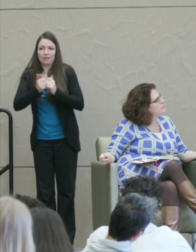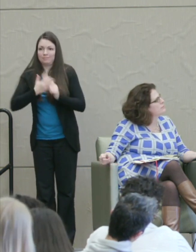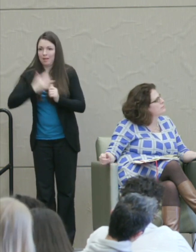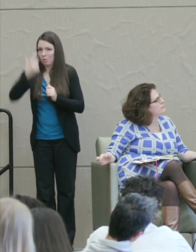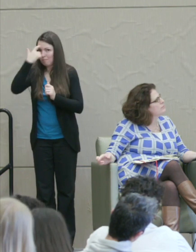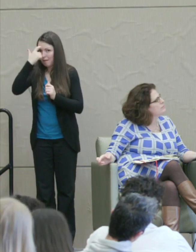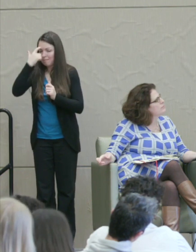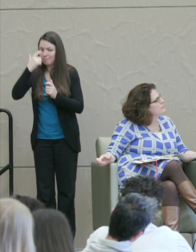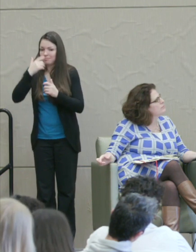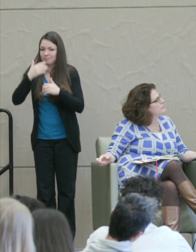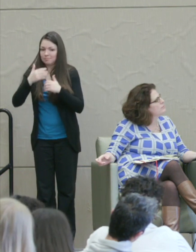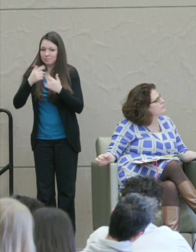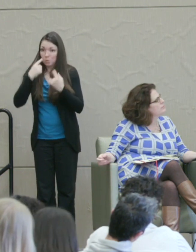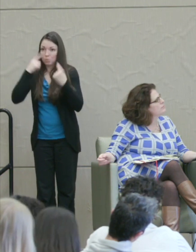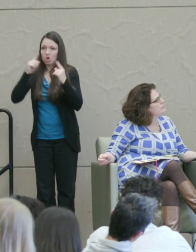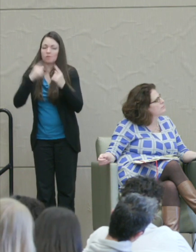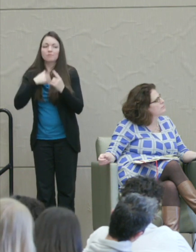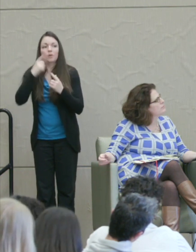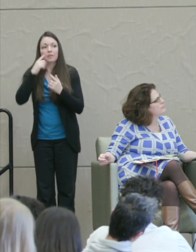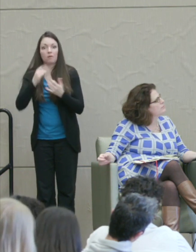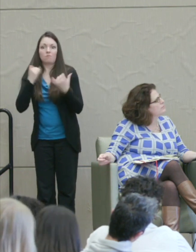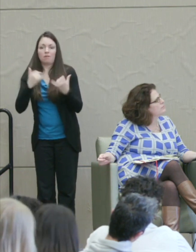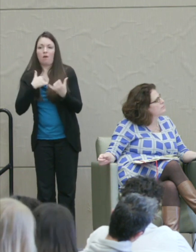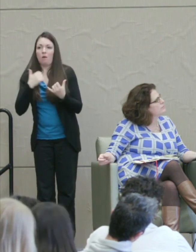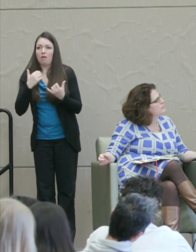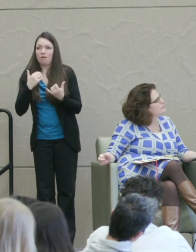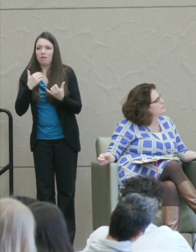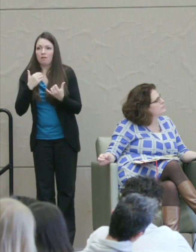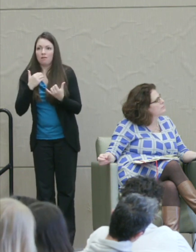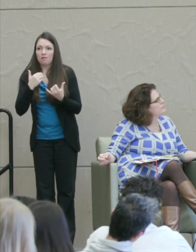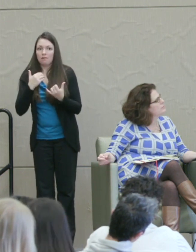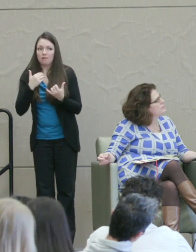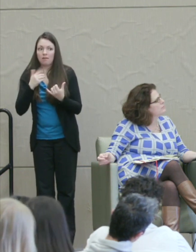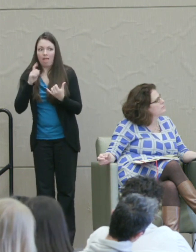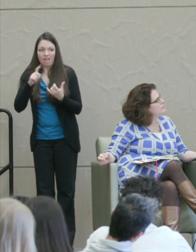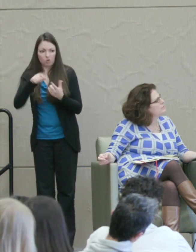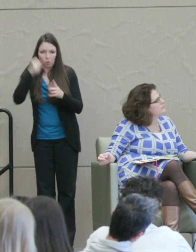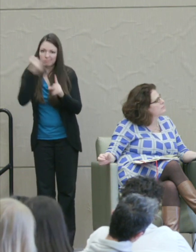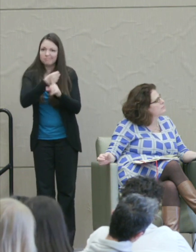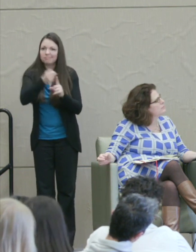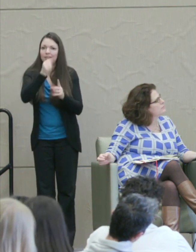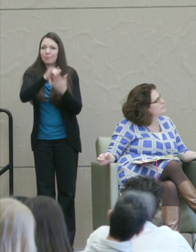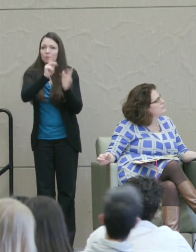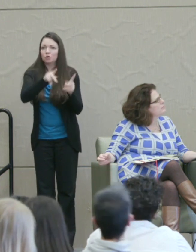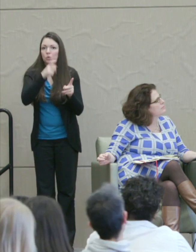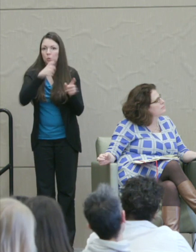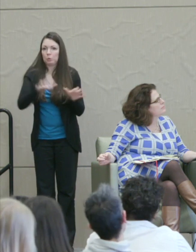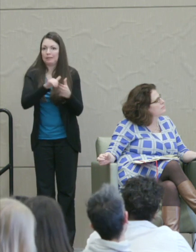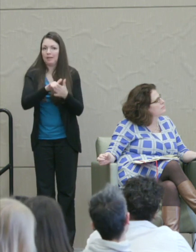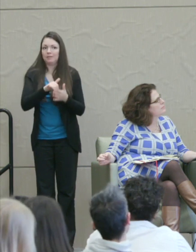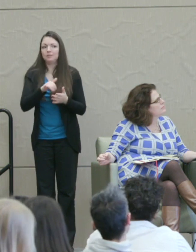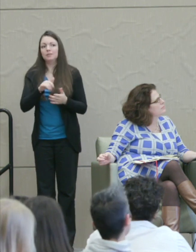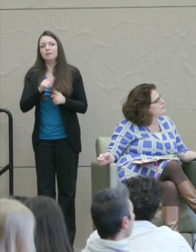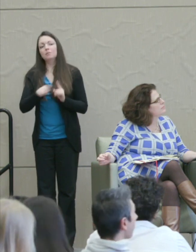We think, "Oh, so now I got to clobber the person who did that." And that looks backward.